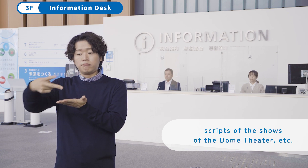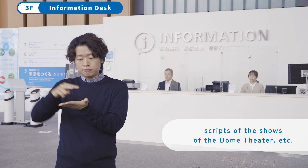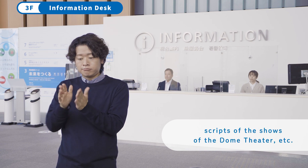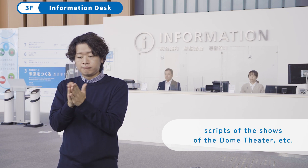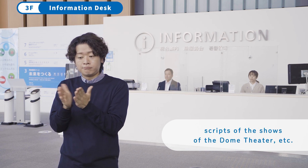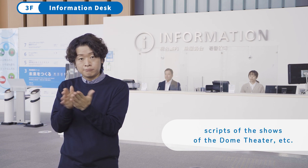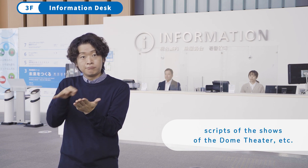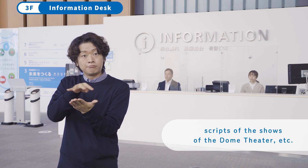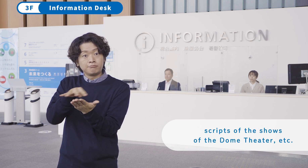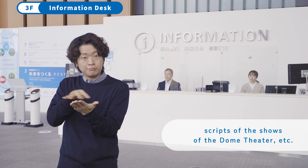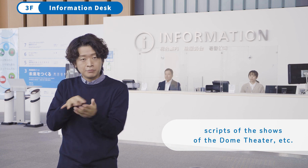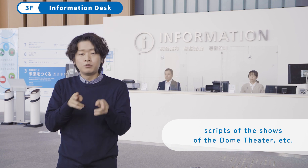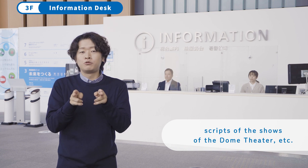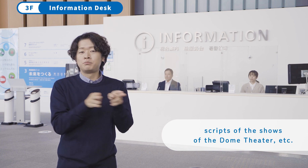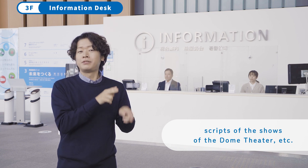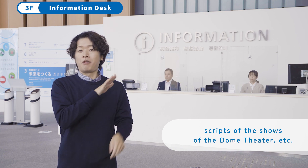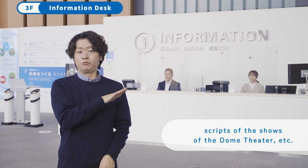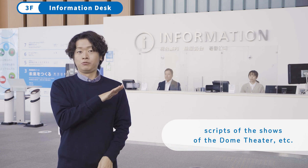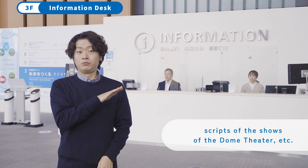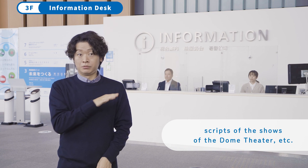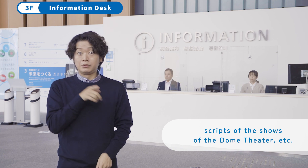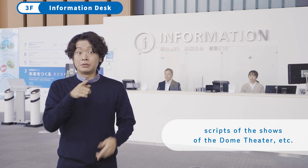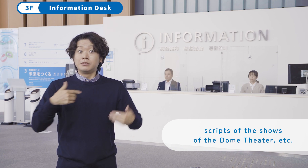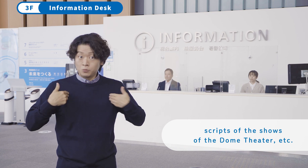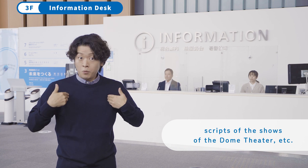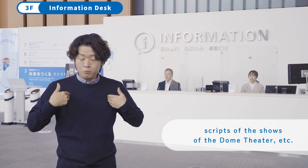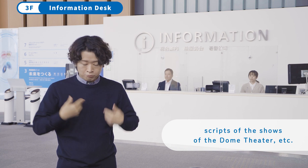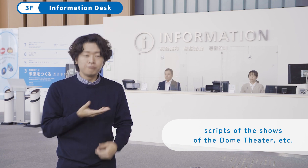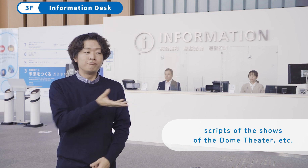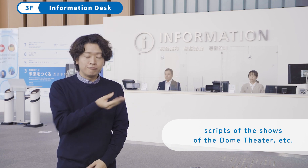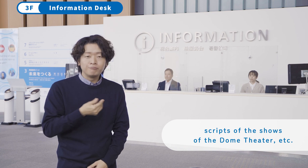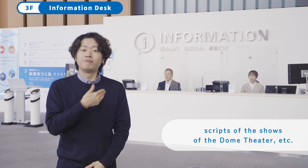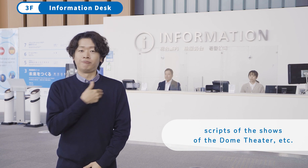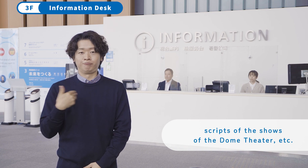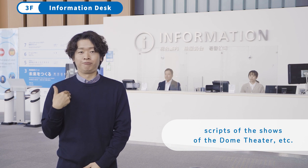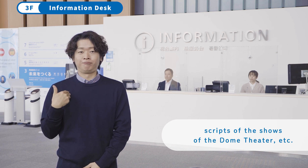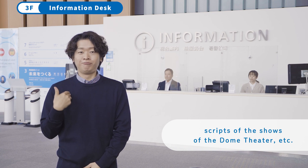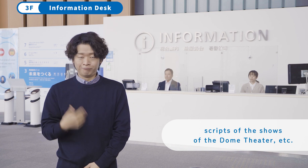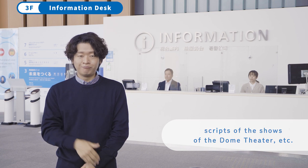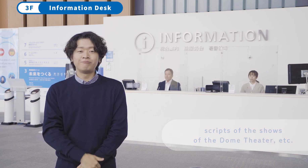scripts of the shows of the Dome Theater, etc.